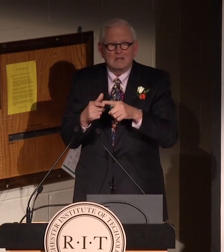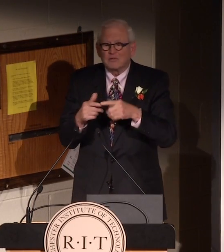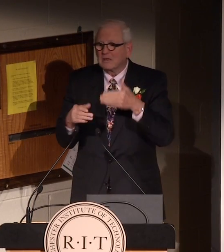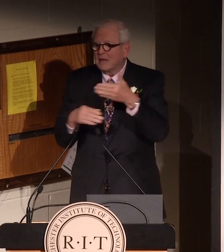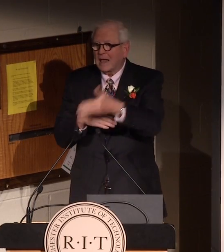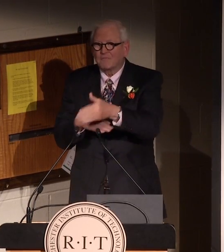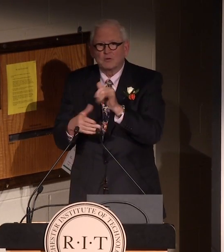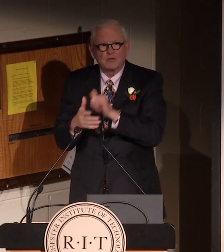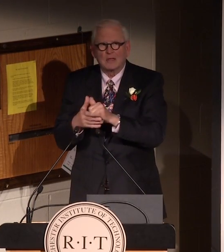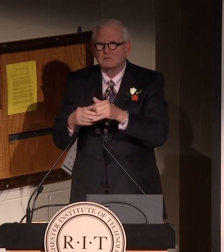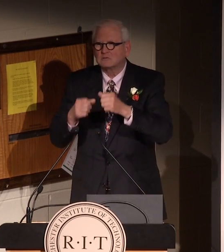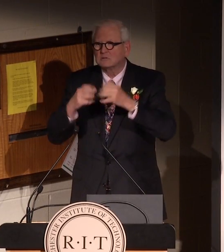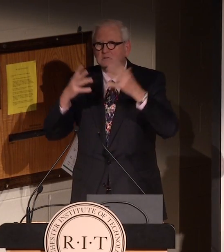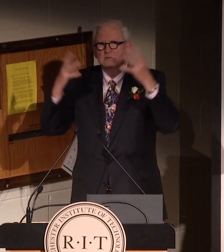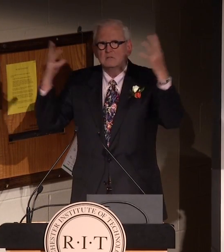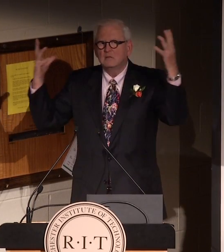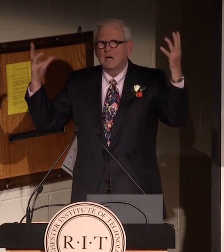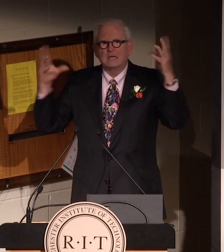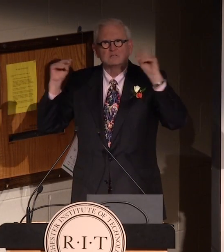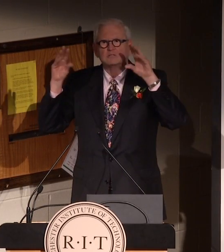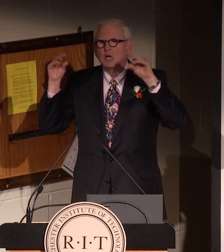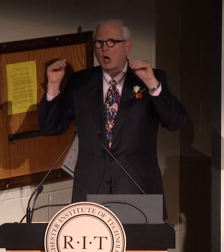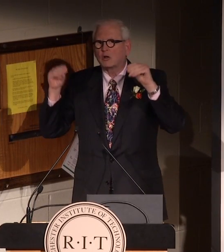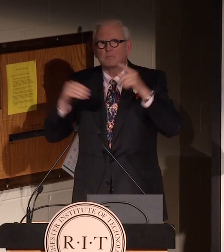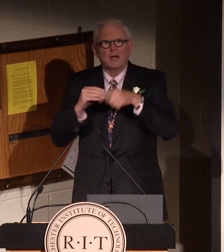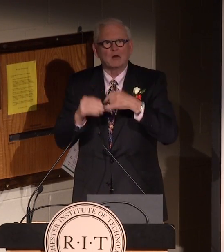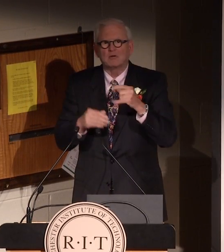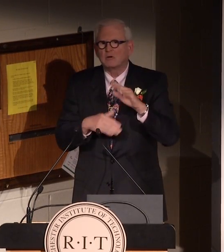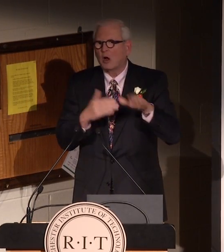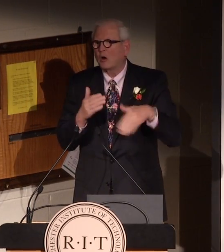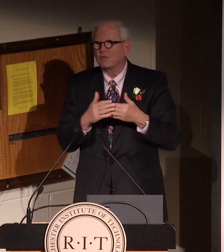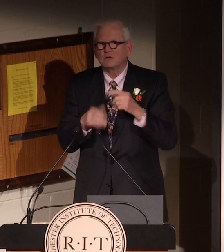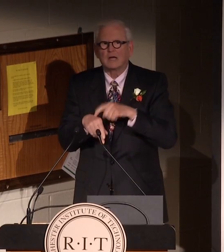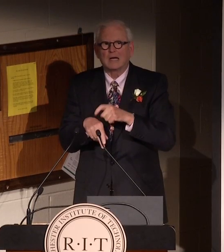It had never happened before, and so after that I just talked